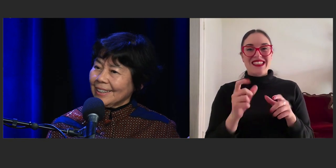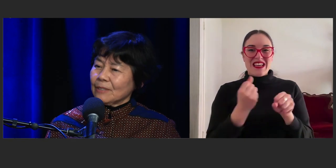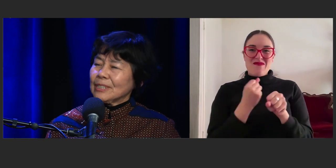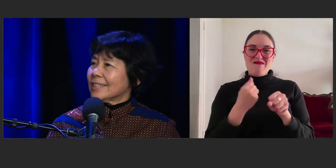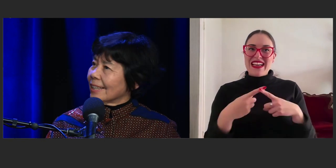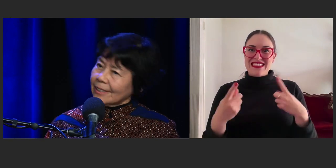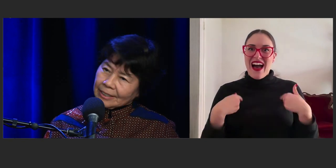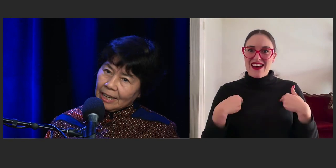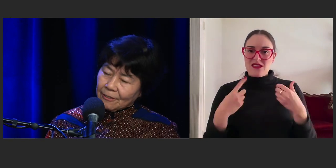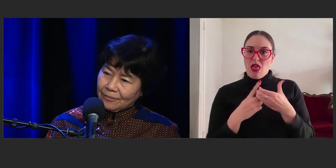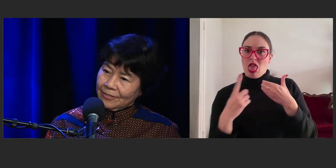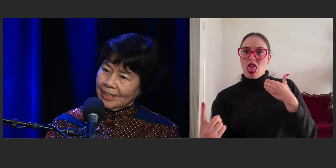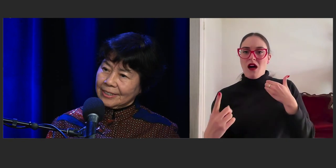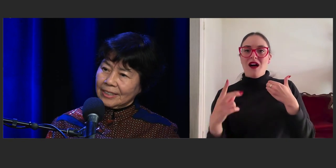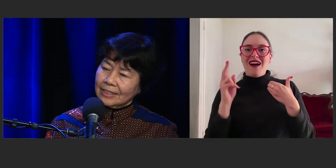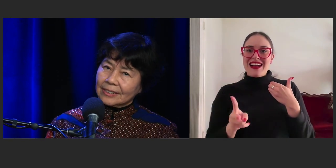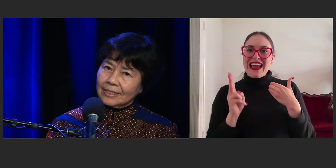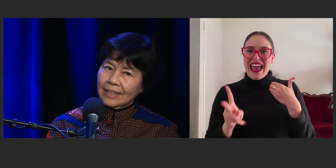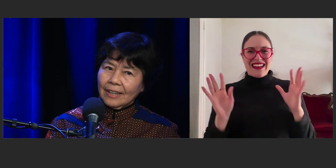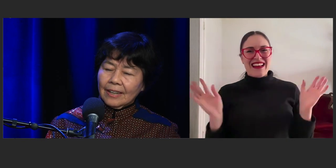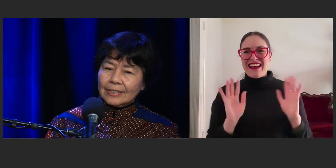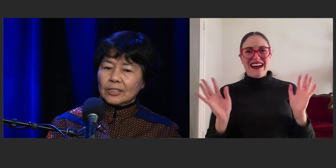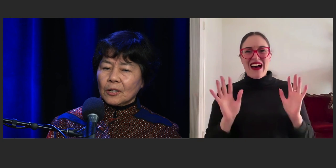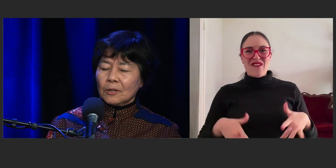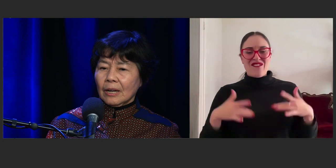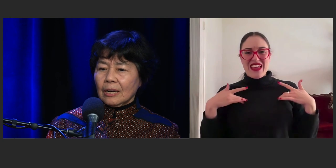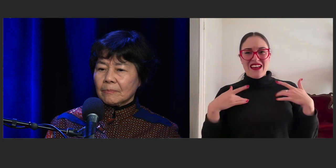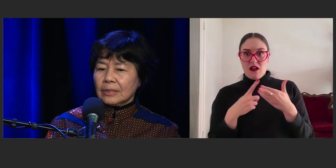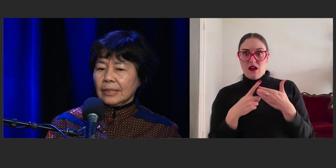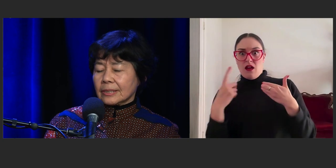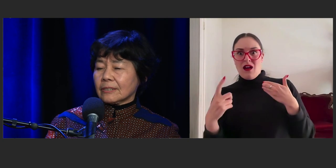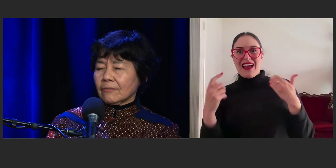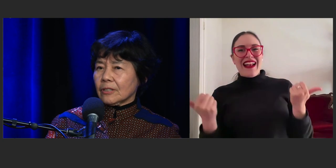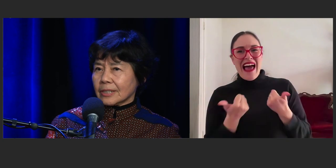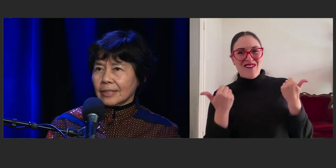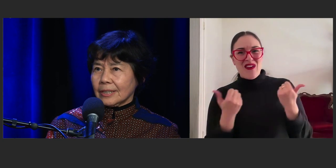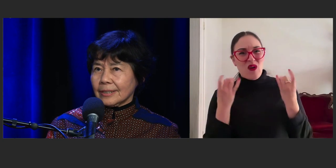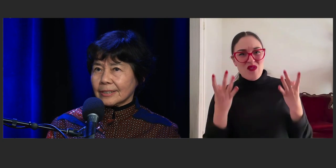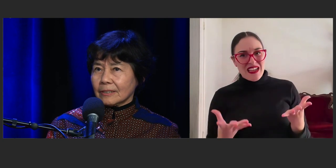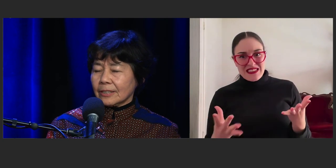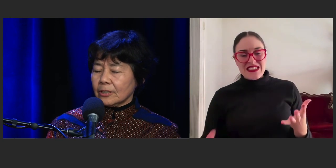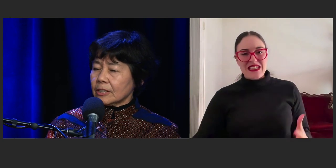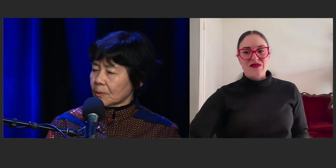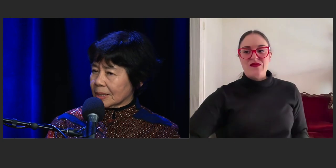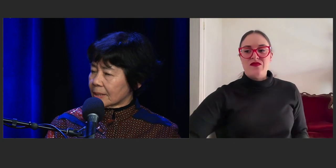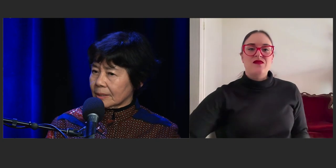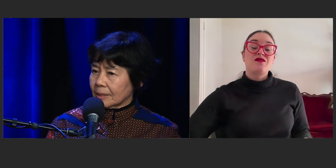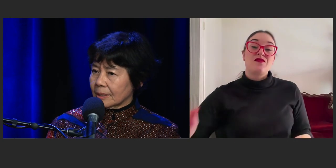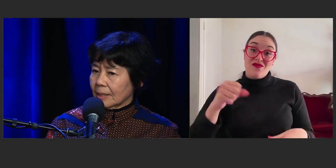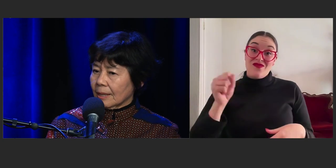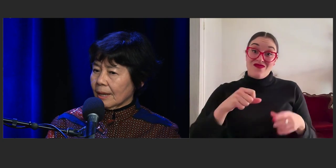and we stand out enough as it is. So yes, diversity is a huge question